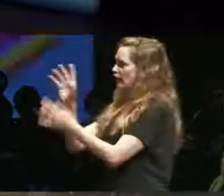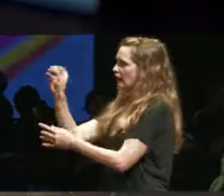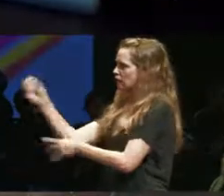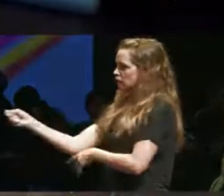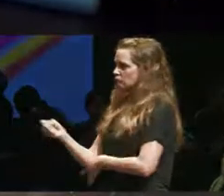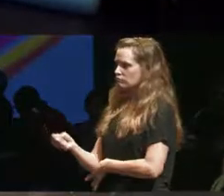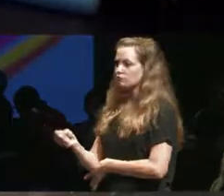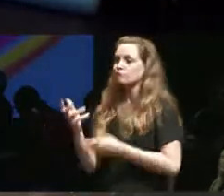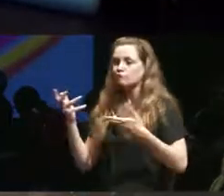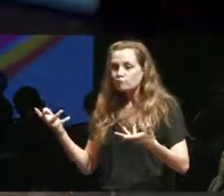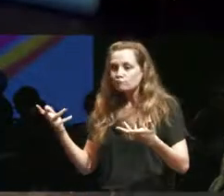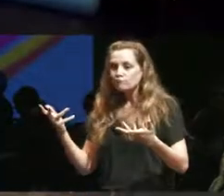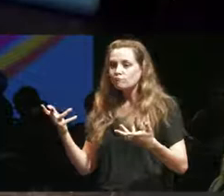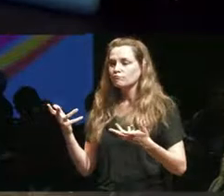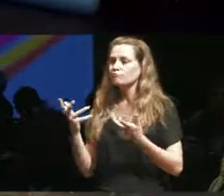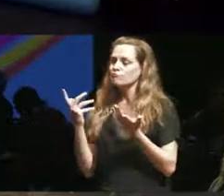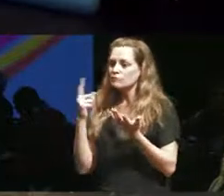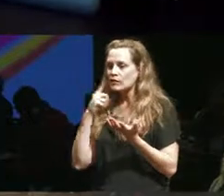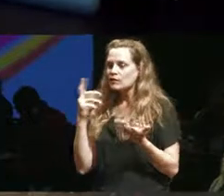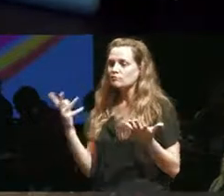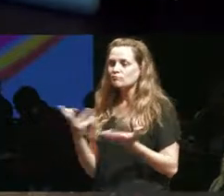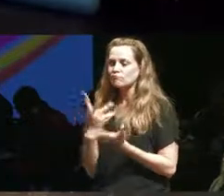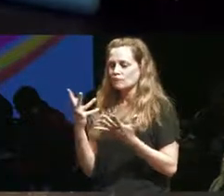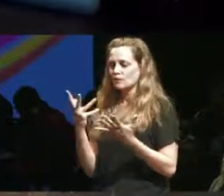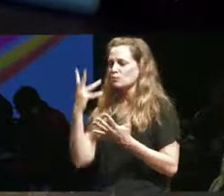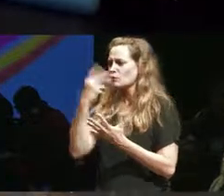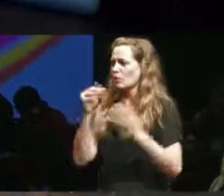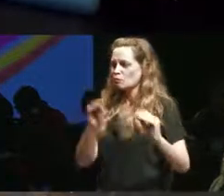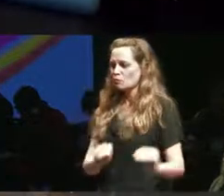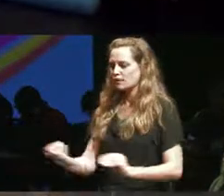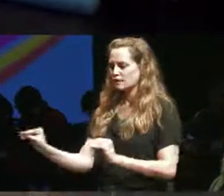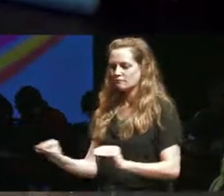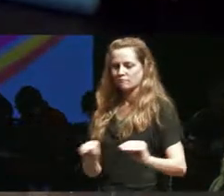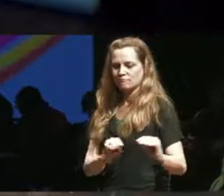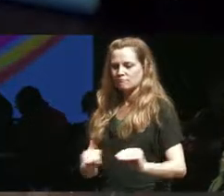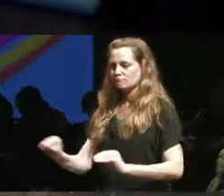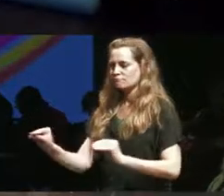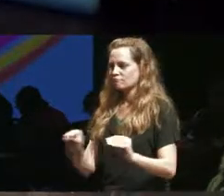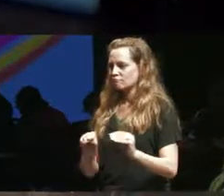Issaquah there's a certain beauty about movement and the same applies for all of